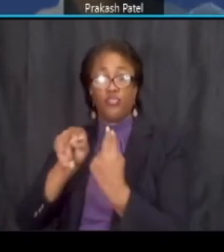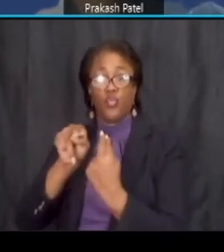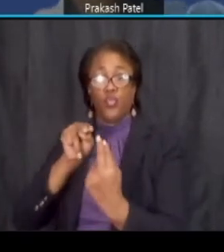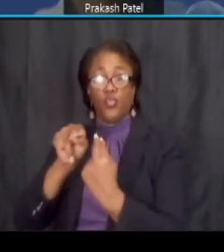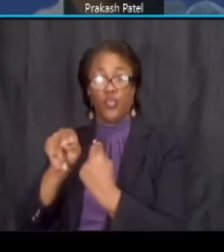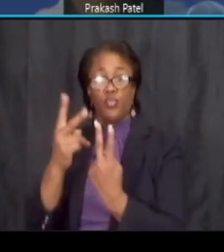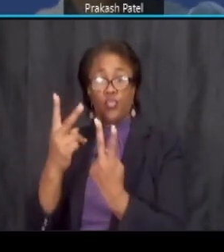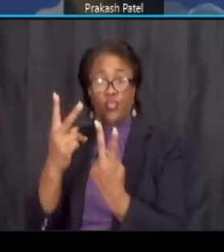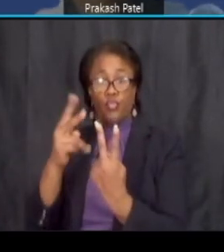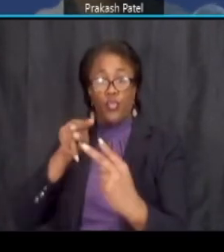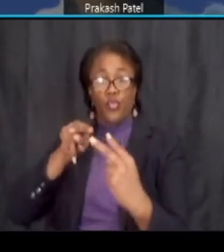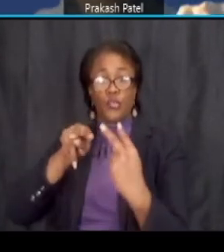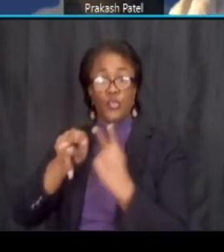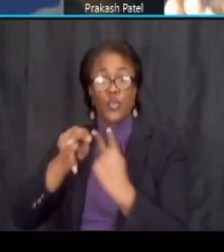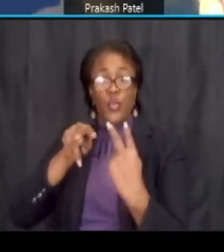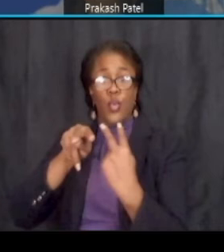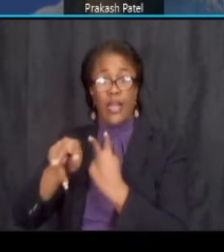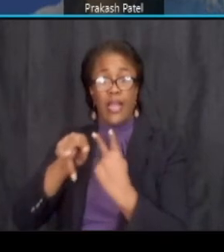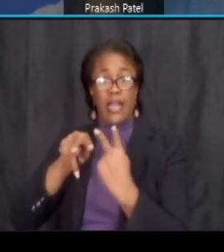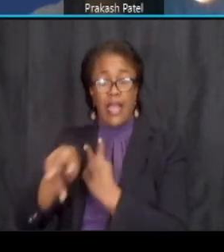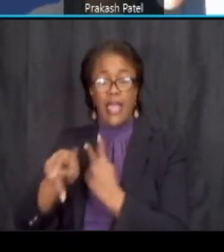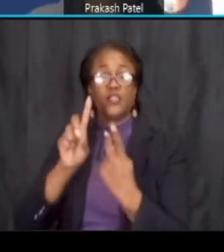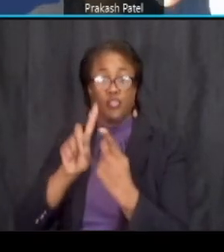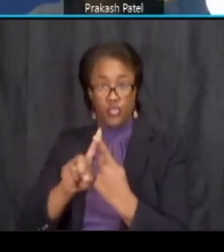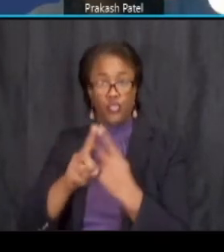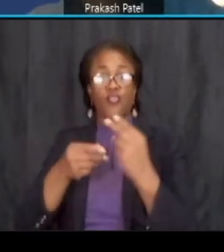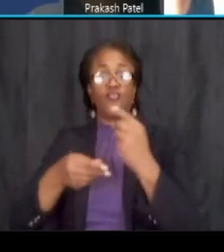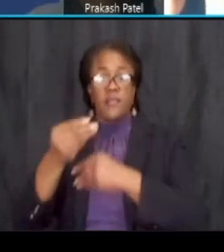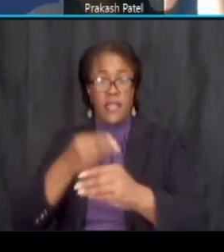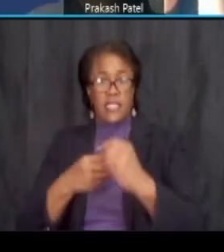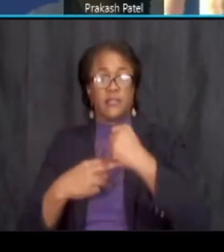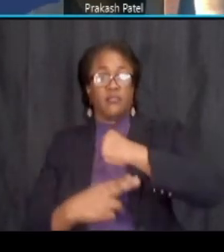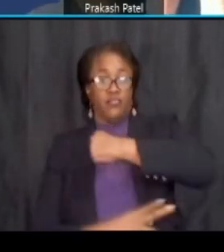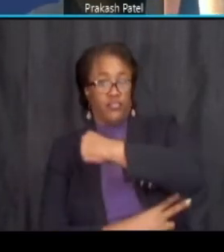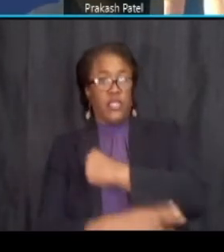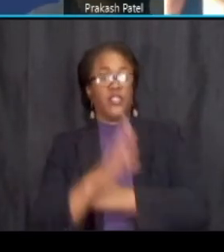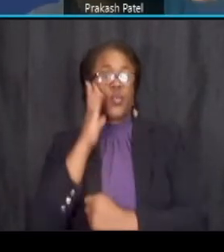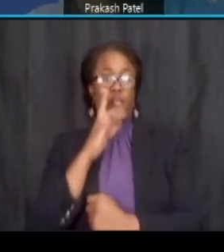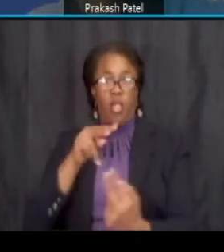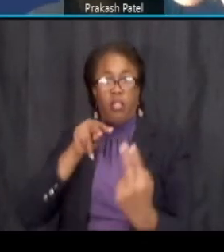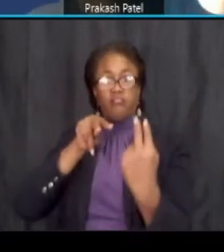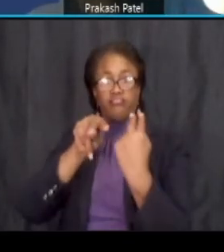new replacement bridge and it continues those those lanes two lane each way all the way to